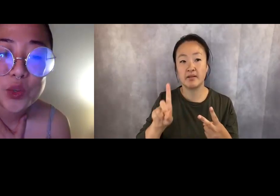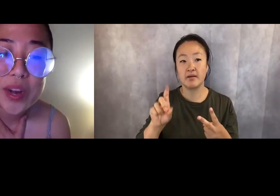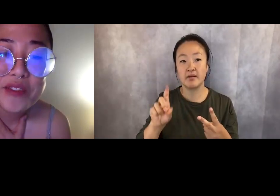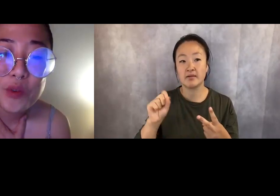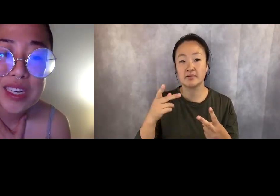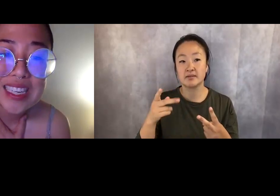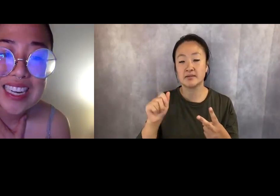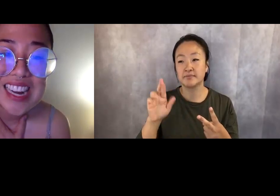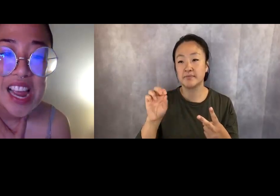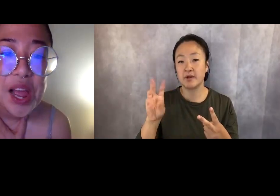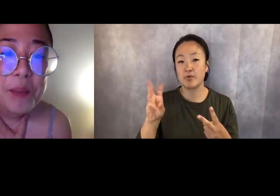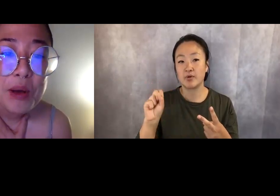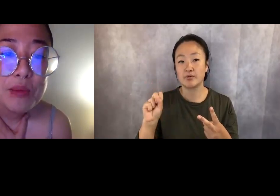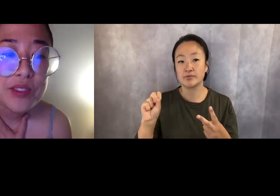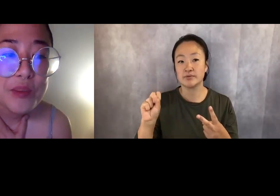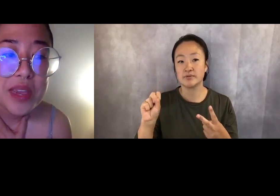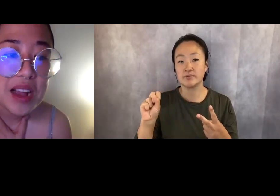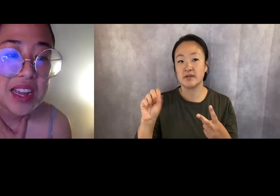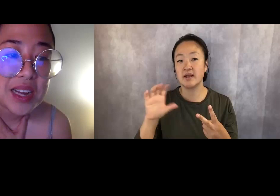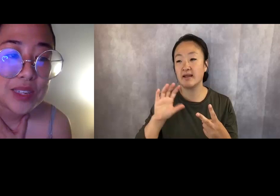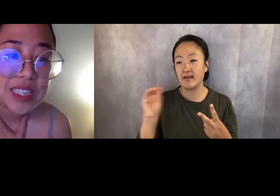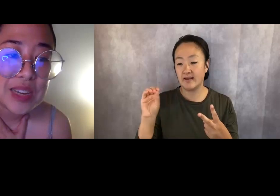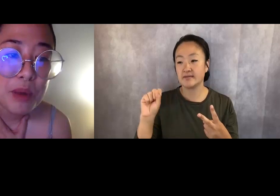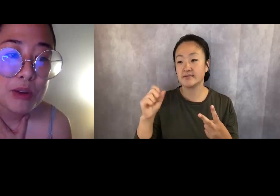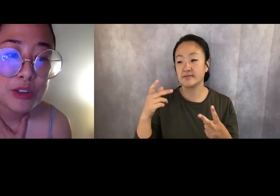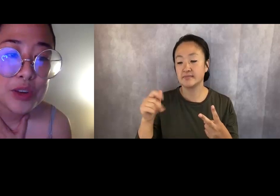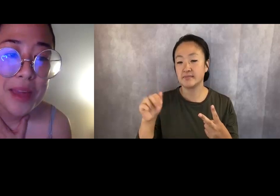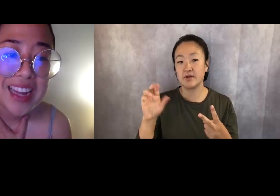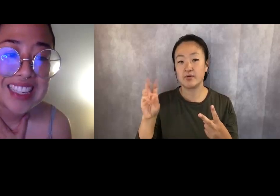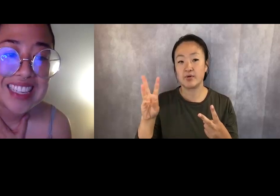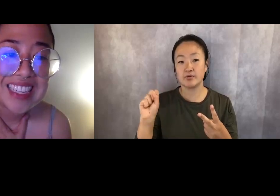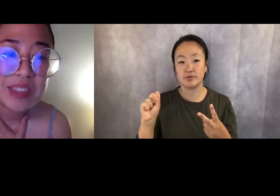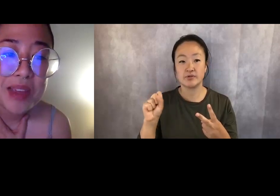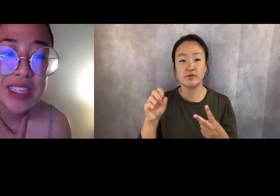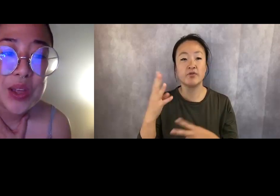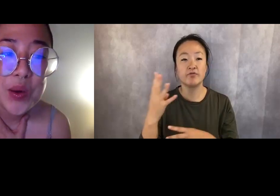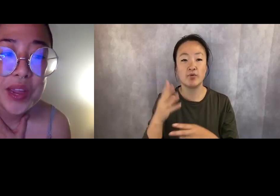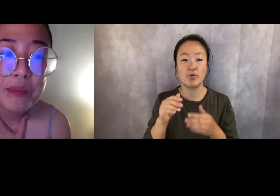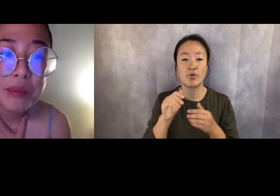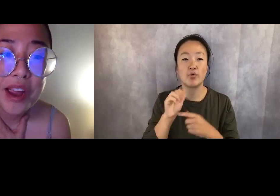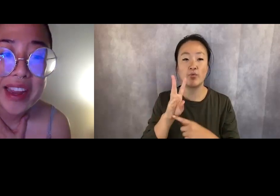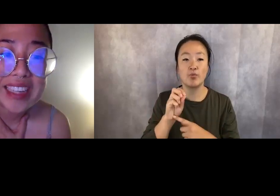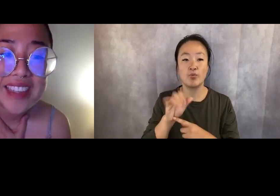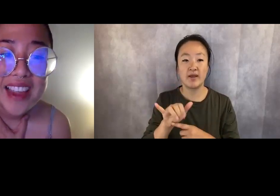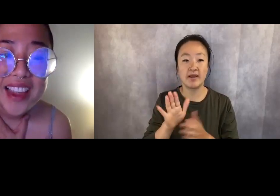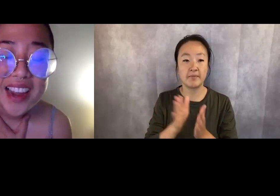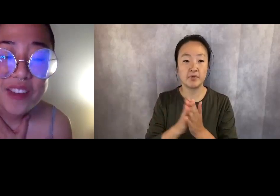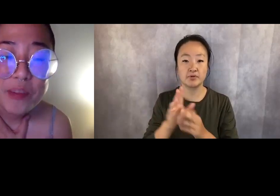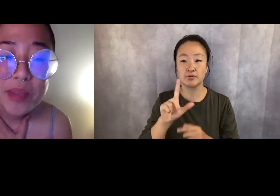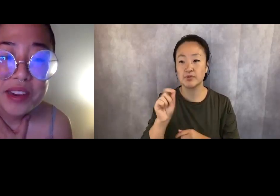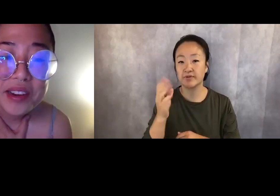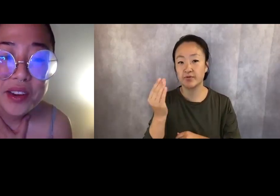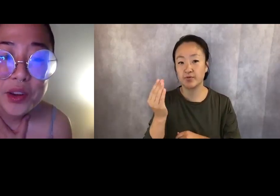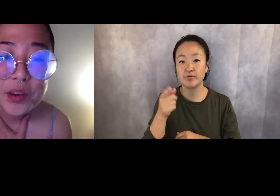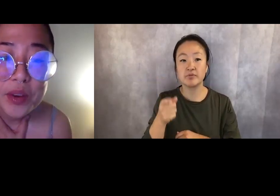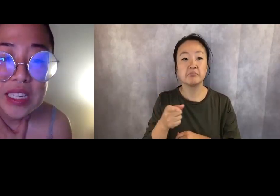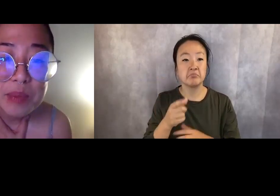Poems from Bianca received Poetry magazine’s Bess Hokin Prize and have appeared in numerous